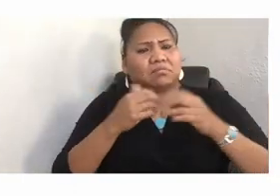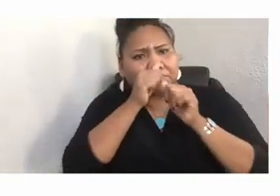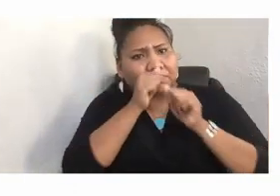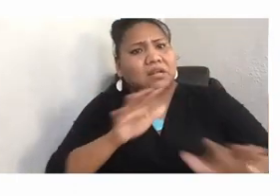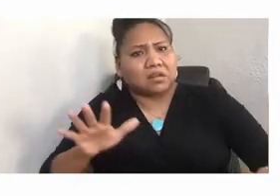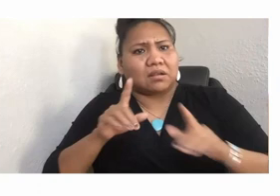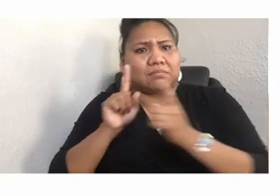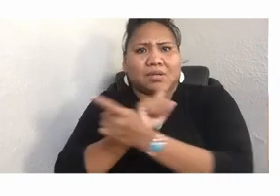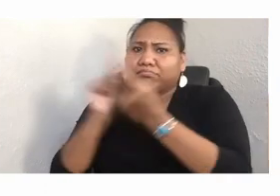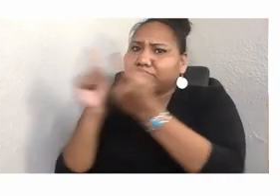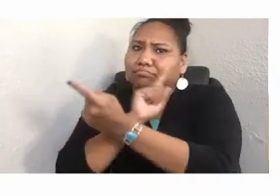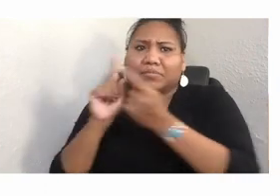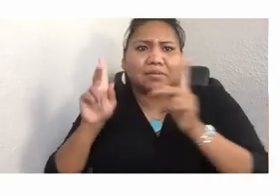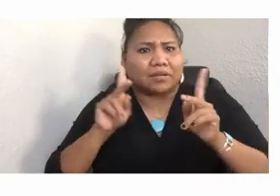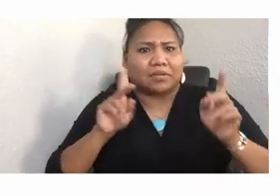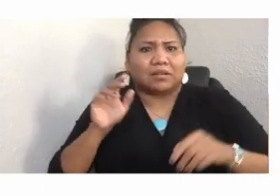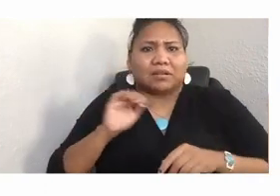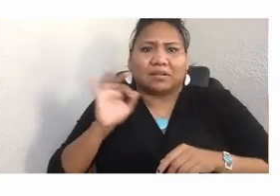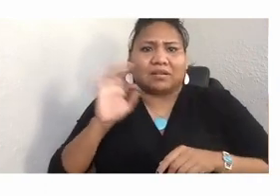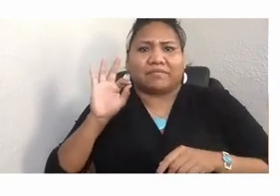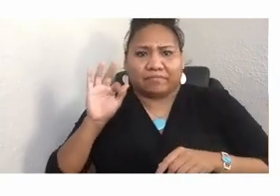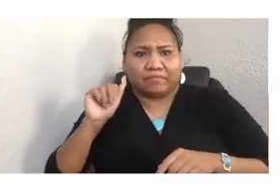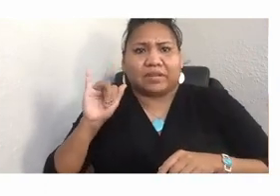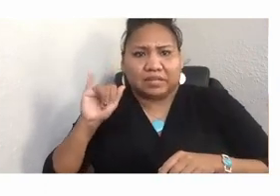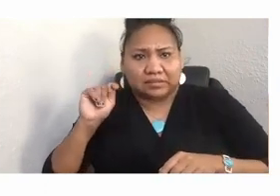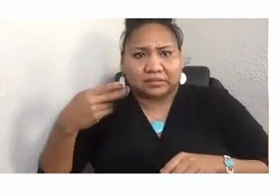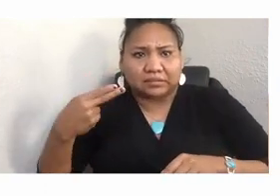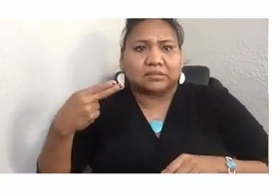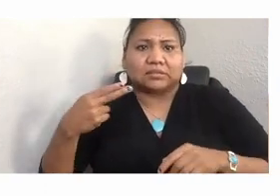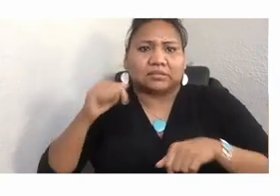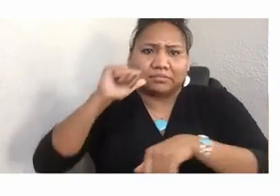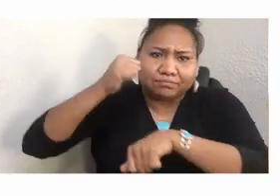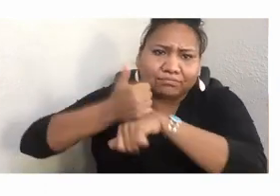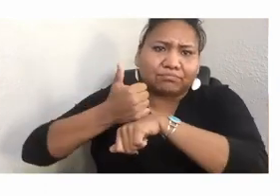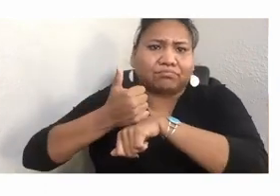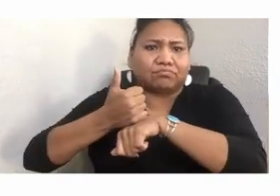to restore our traditional ceremonies that are for life.